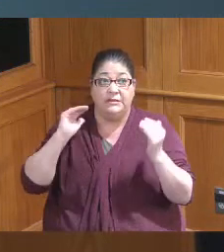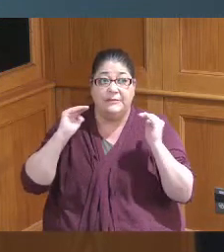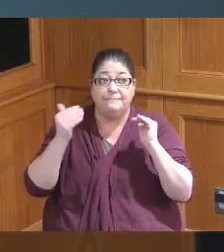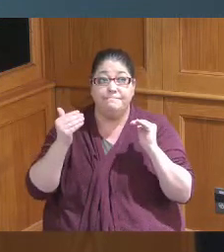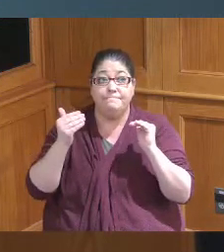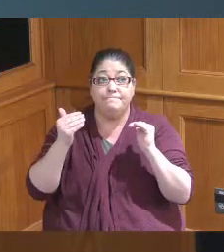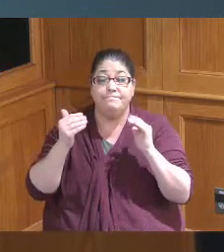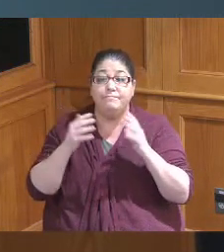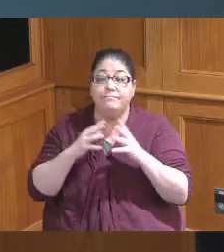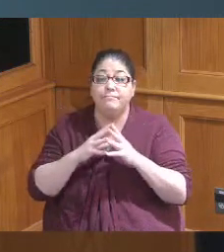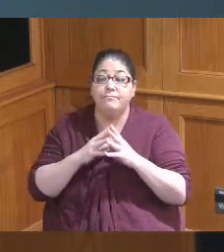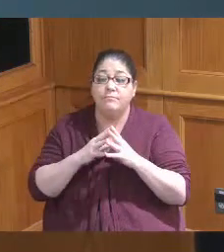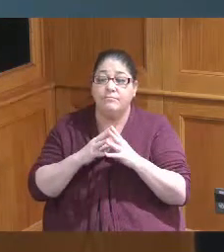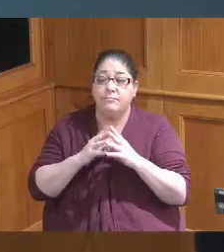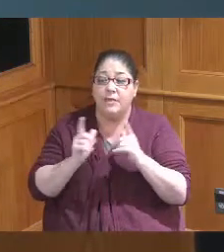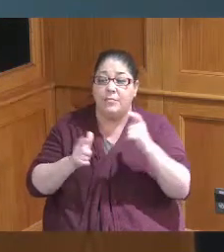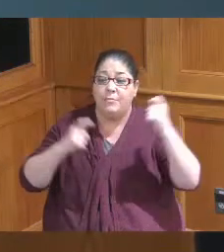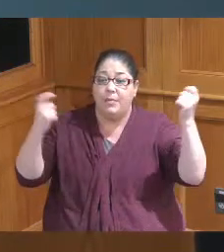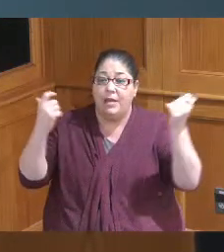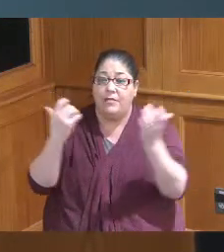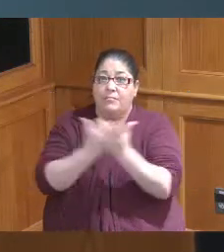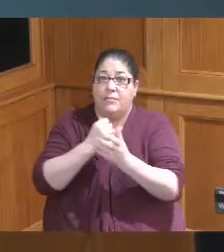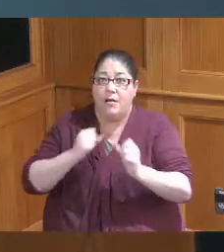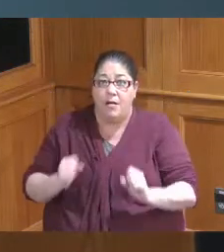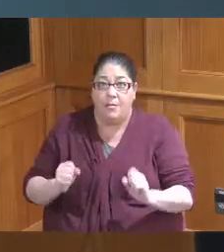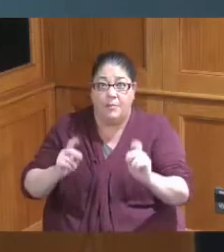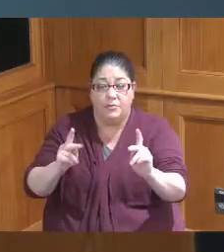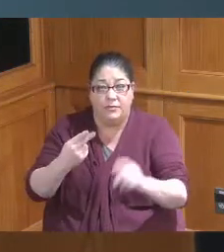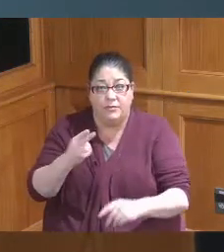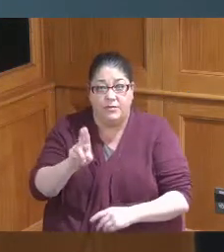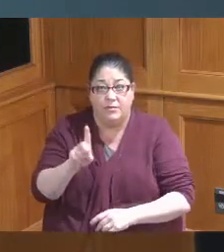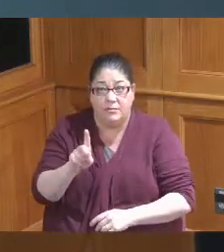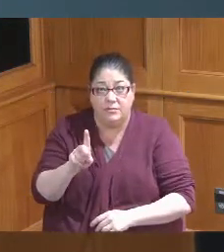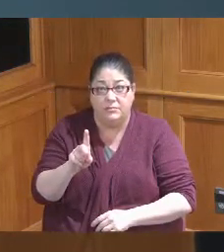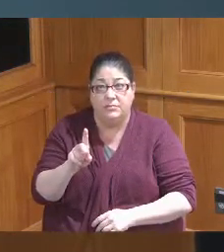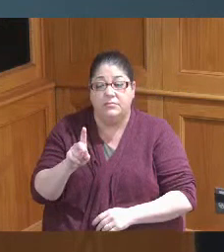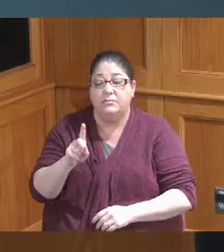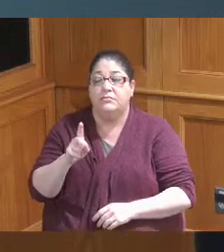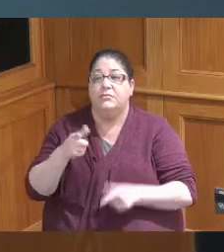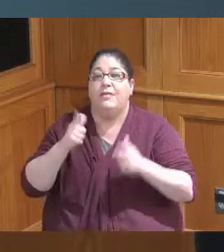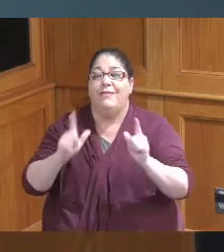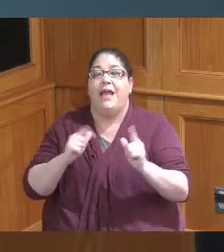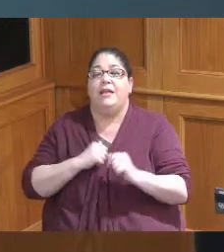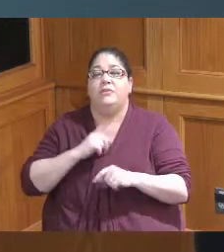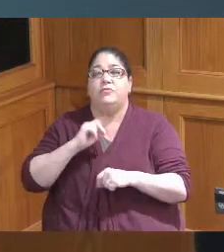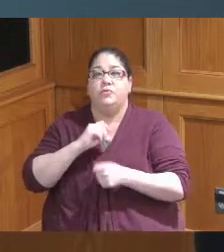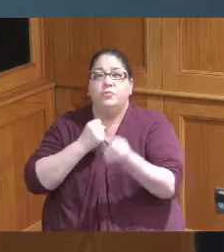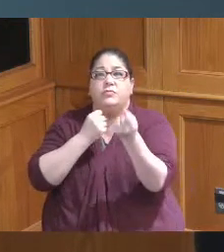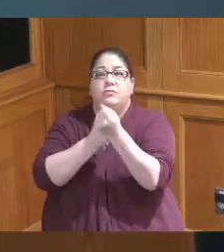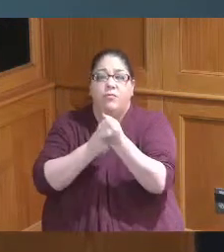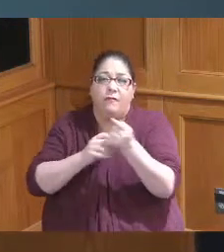a big opportunity it's a big opportunity through HUD for us to do the wrap around and we've got a